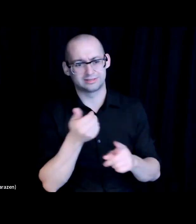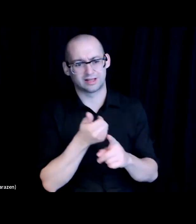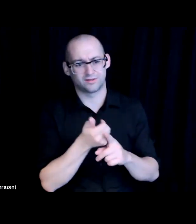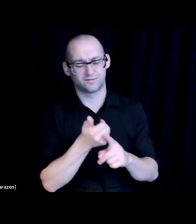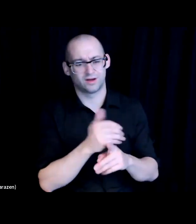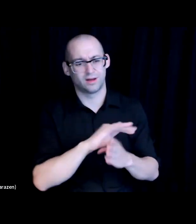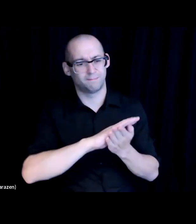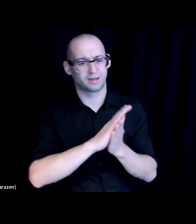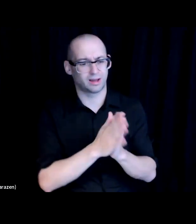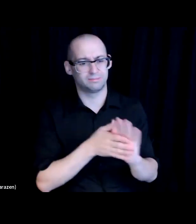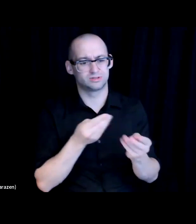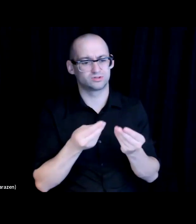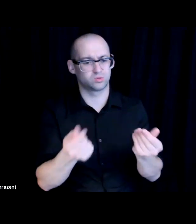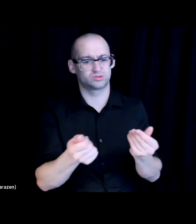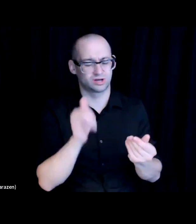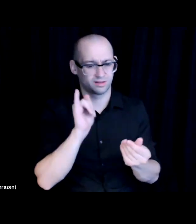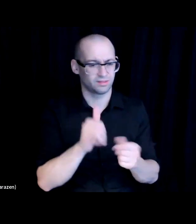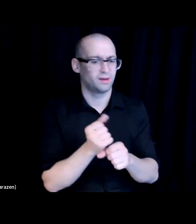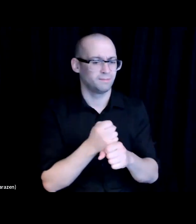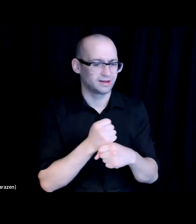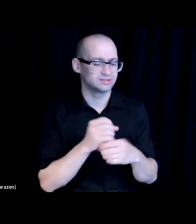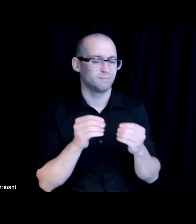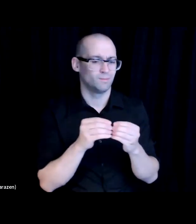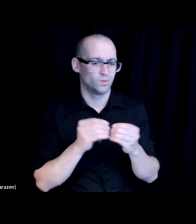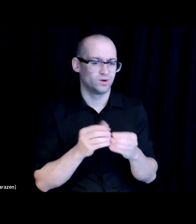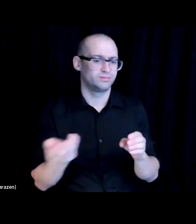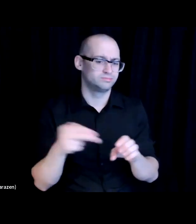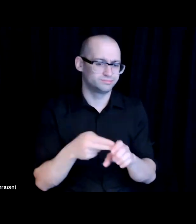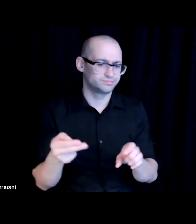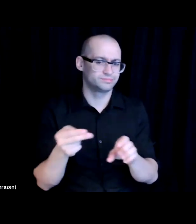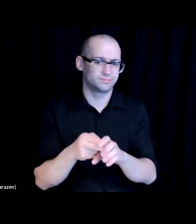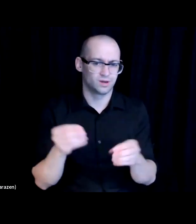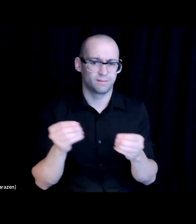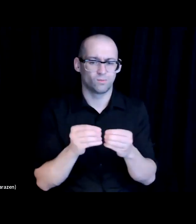a solution that creates more inclusion that encourages more participation, that is able